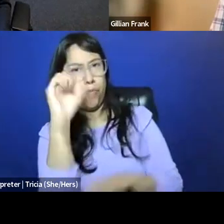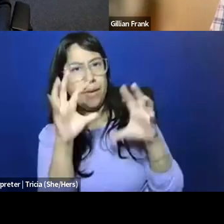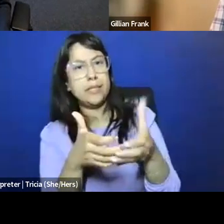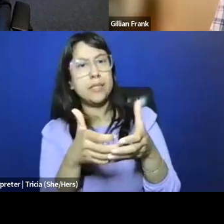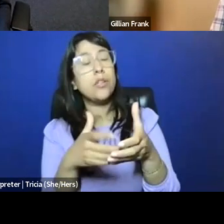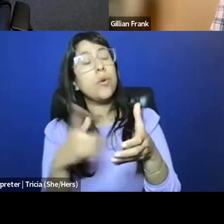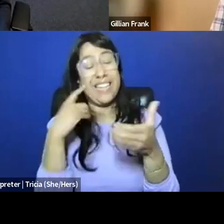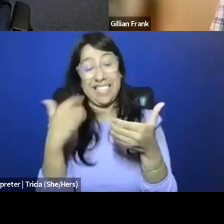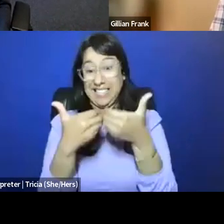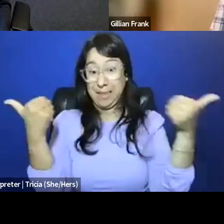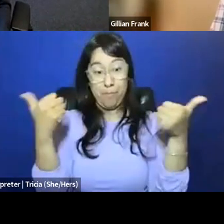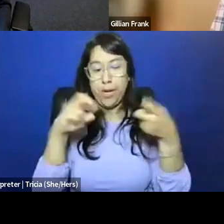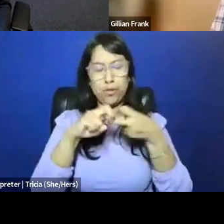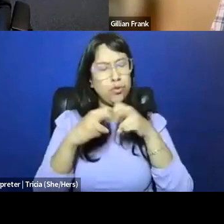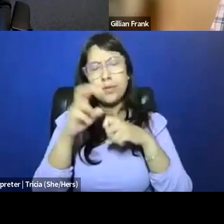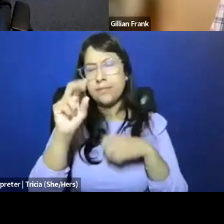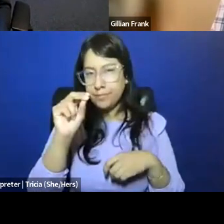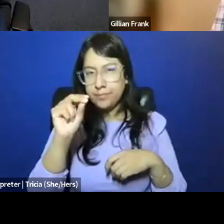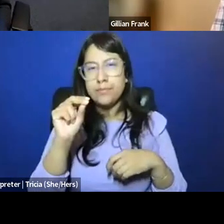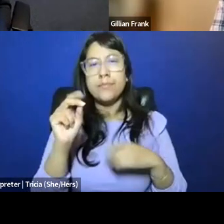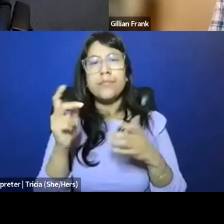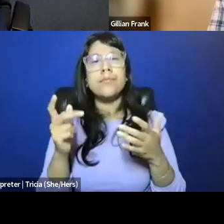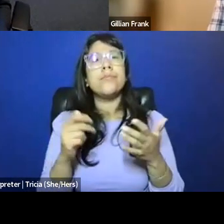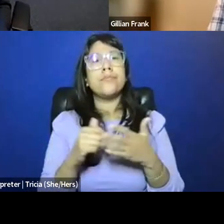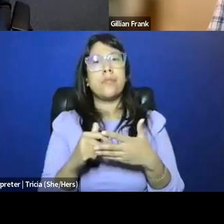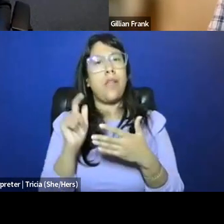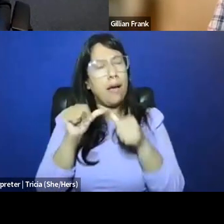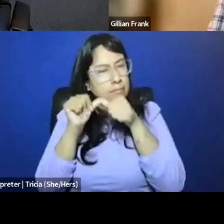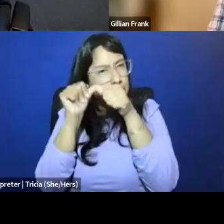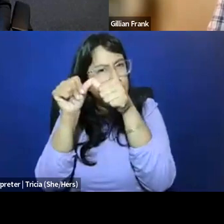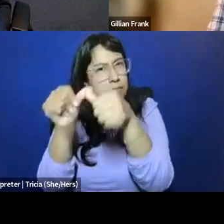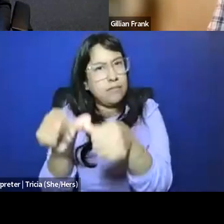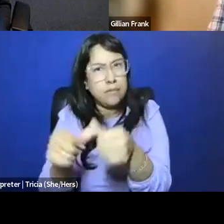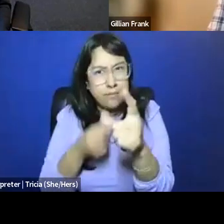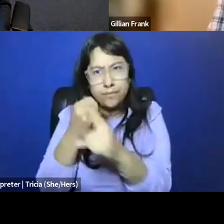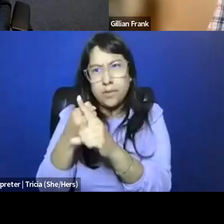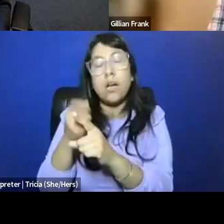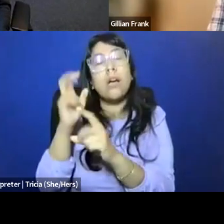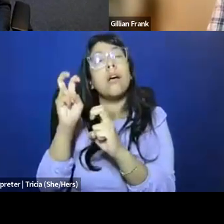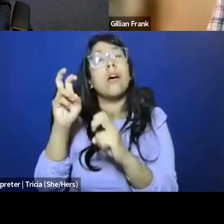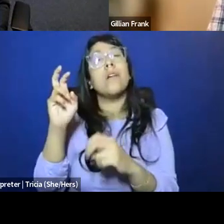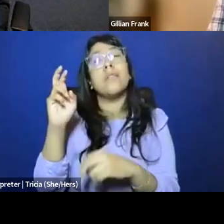not just in the sense of separate issues, but actually in the legacy and impact of respectability politics